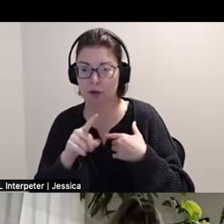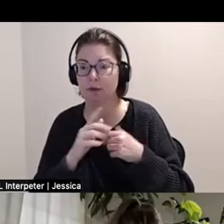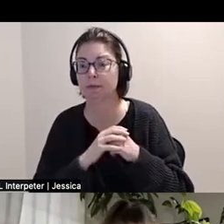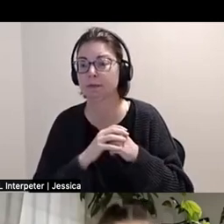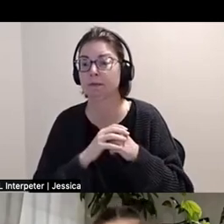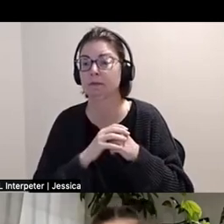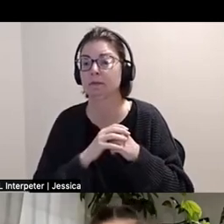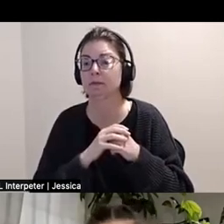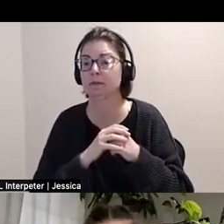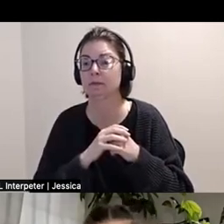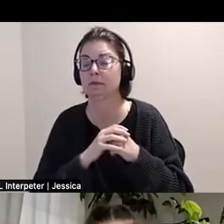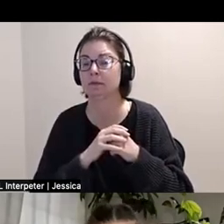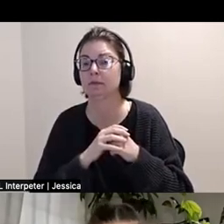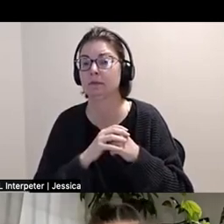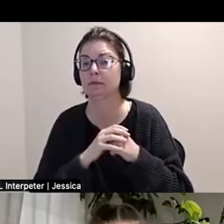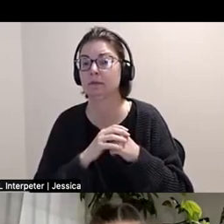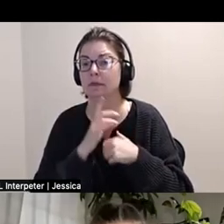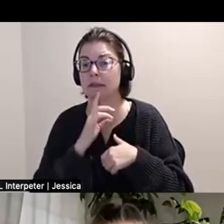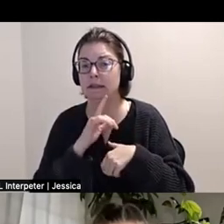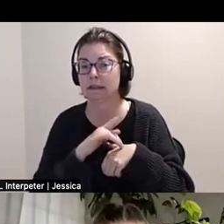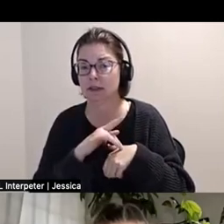I want to touch on, the touch, touch on the touch object.